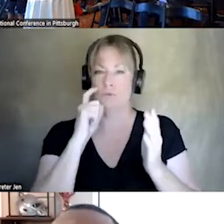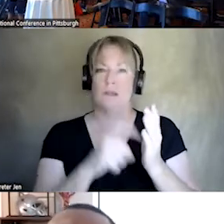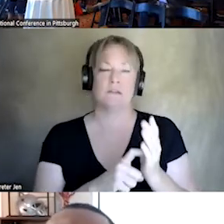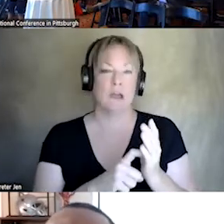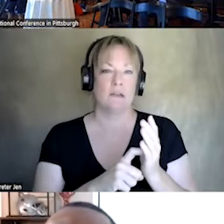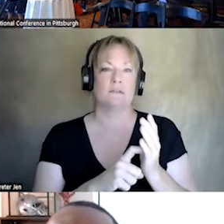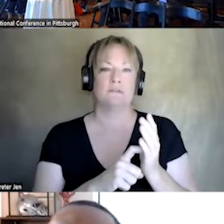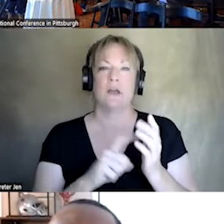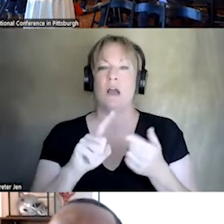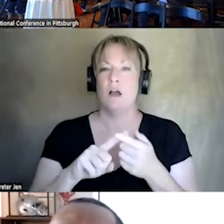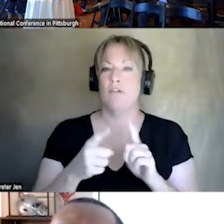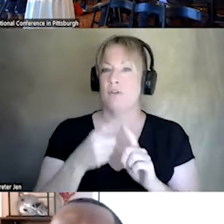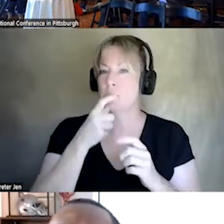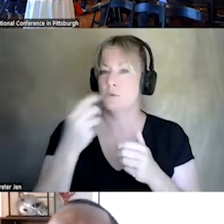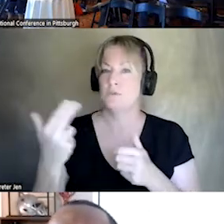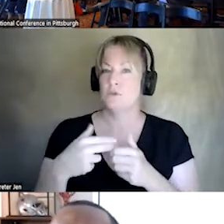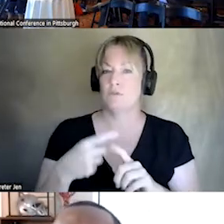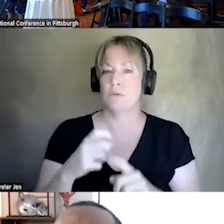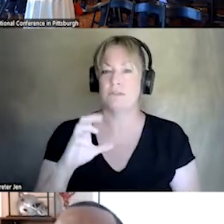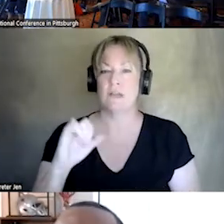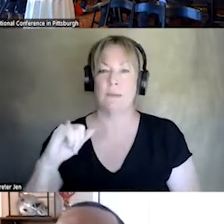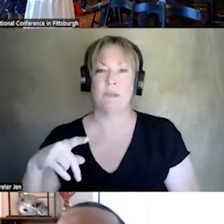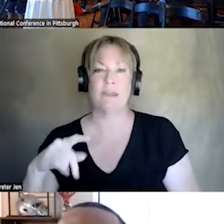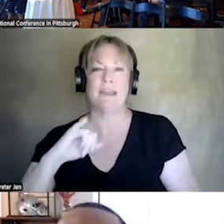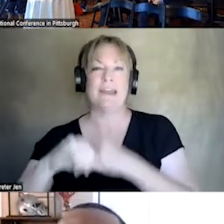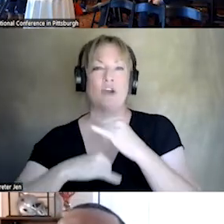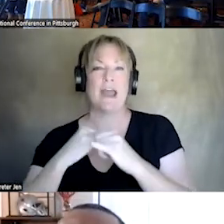FRIENDS JOINED US FROM CIT INTERNATIONAL CONFERENCE IN PITTSBURGH. I THINK WE HAVE